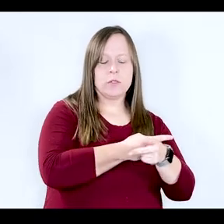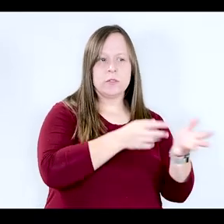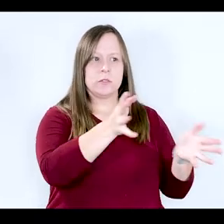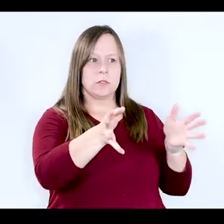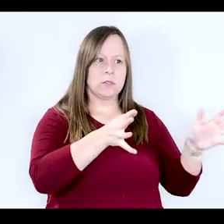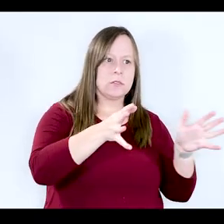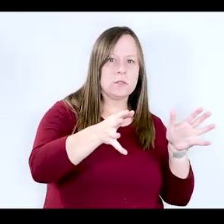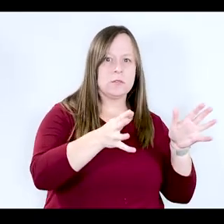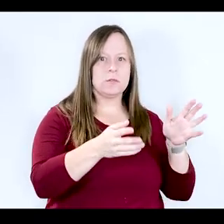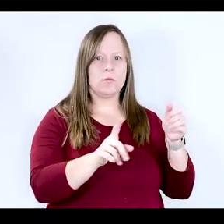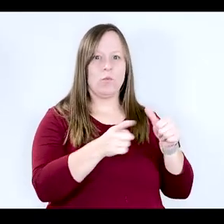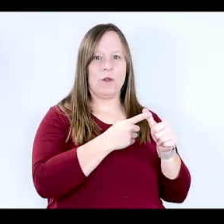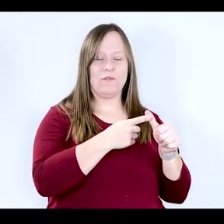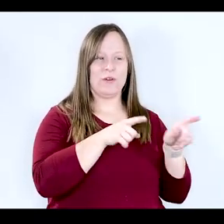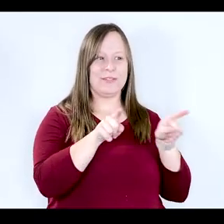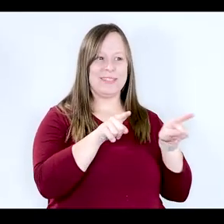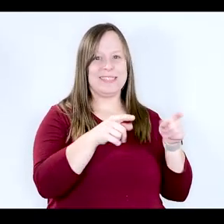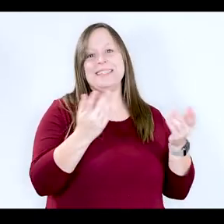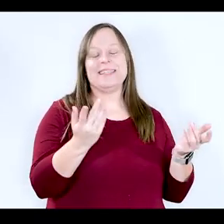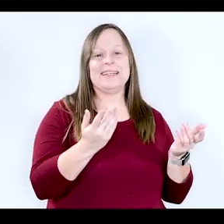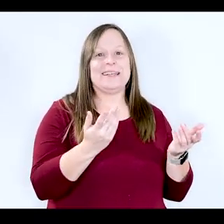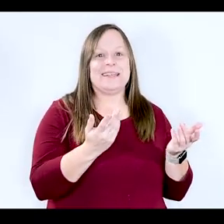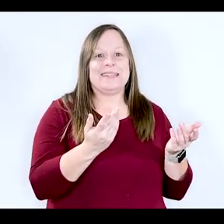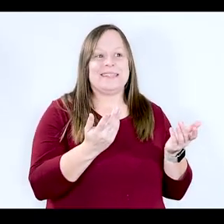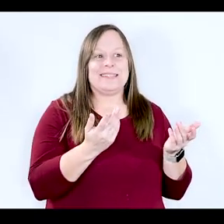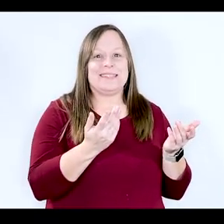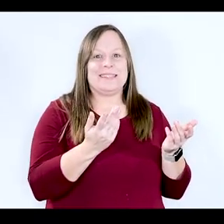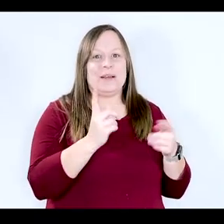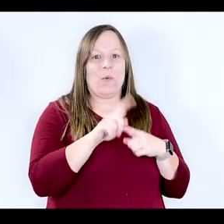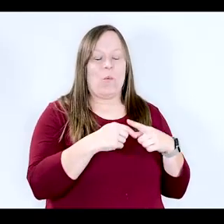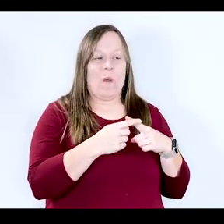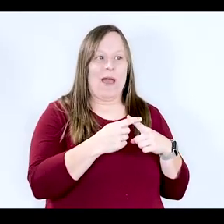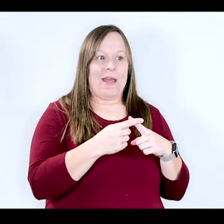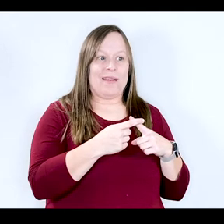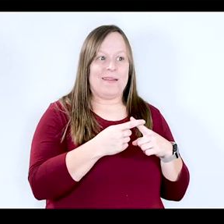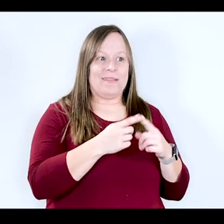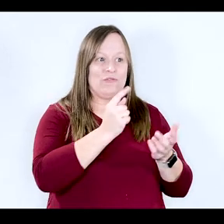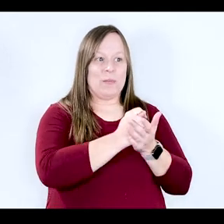And then again, this is made even worse when treatment isn 't readily available